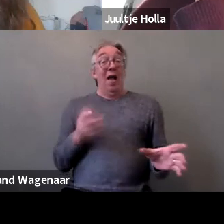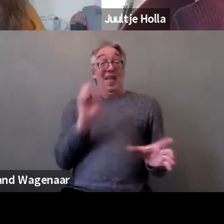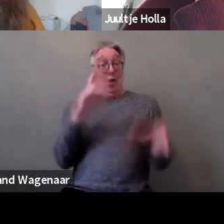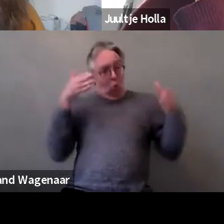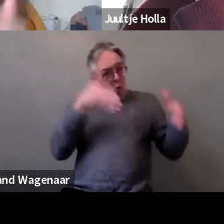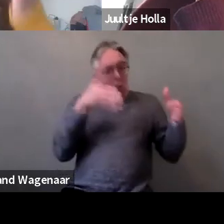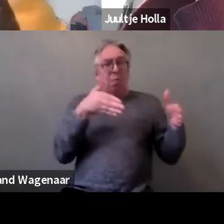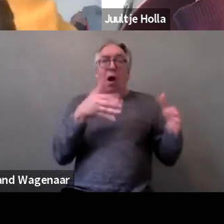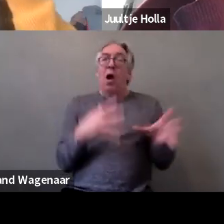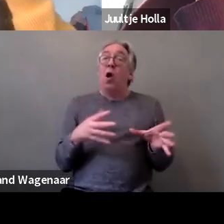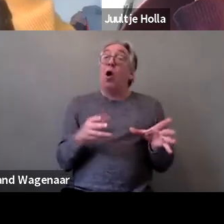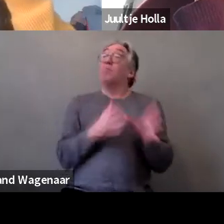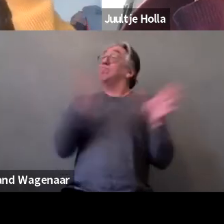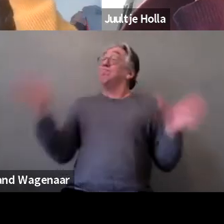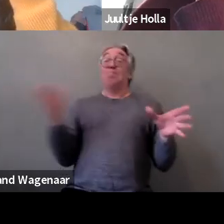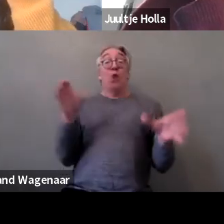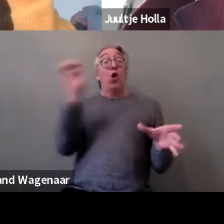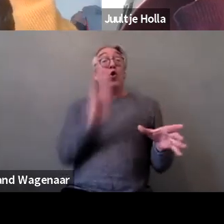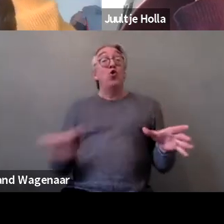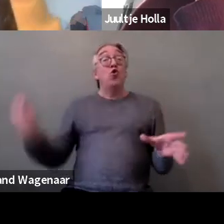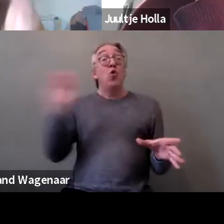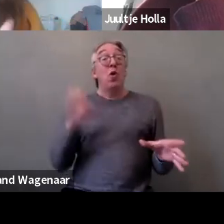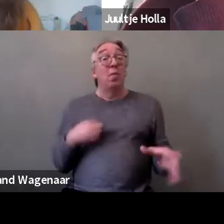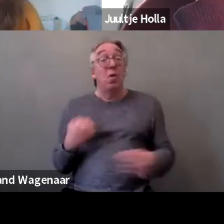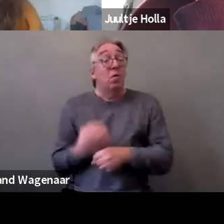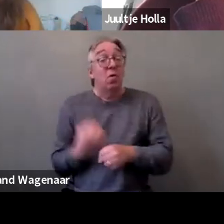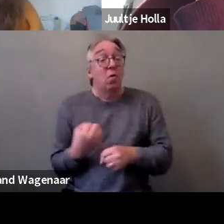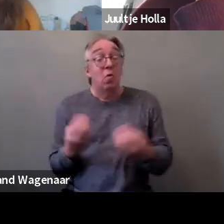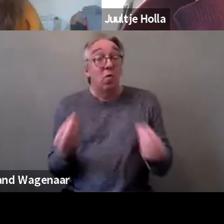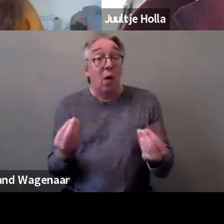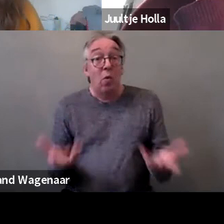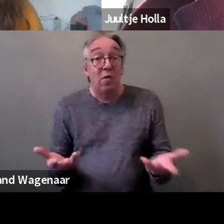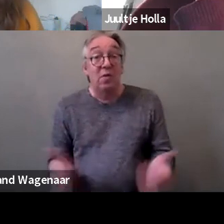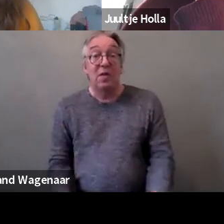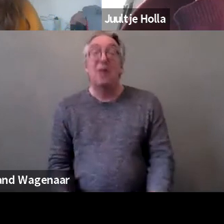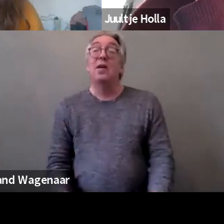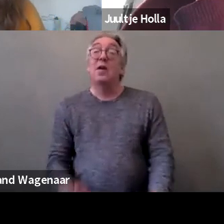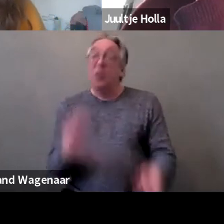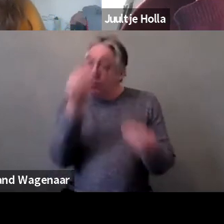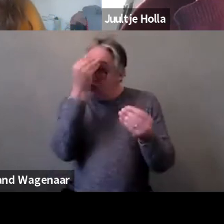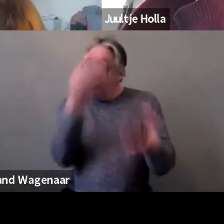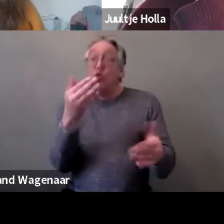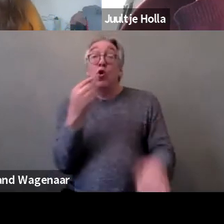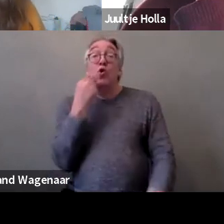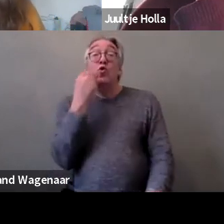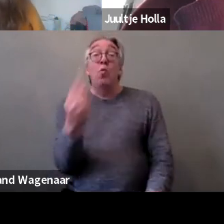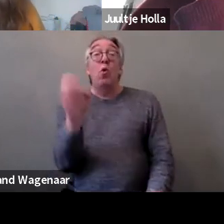On that question, I also wanted to mention that tomorrow, the EU will launch these gender Action Plan